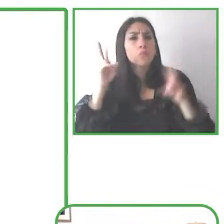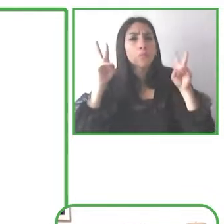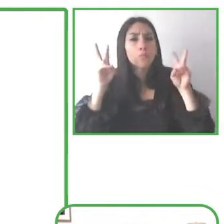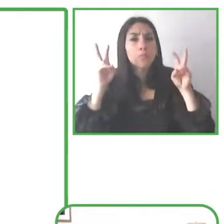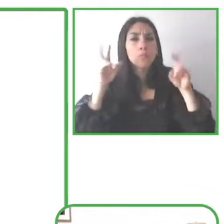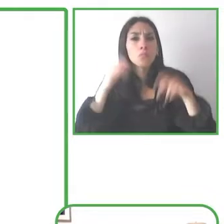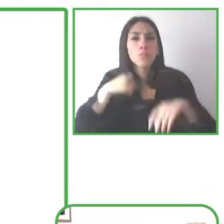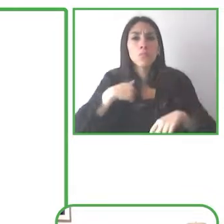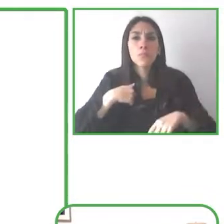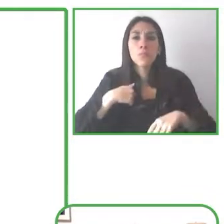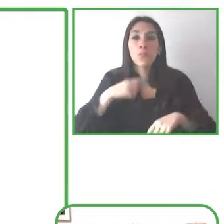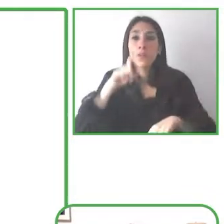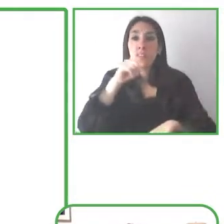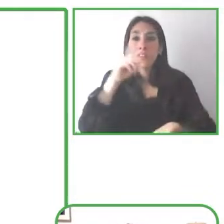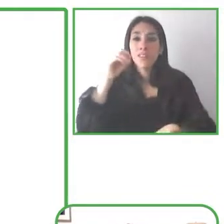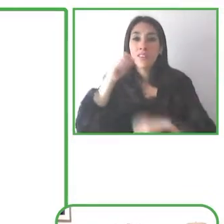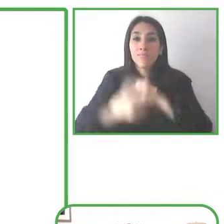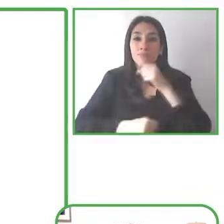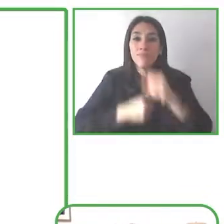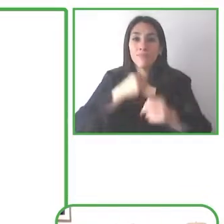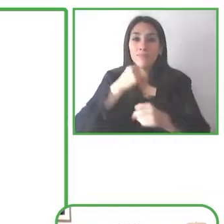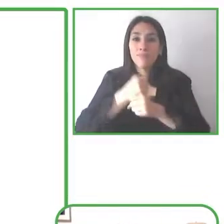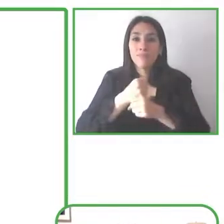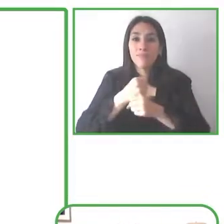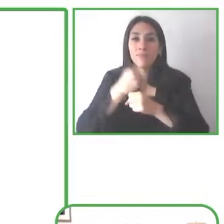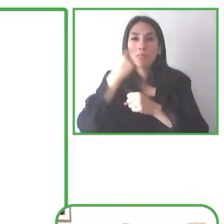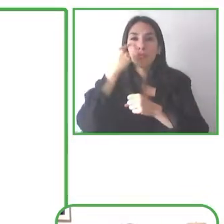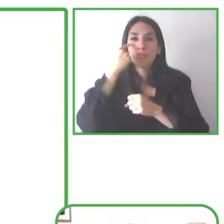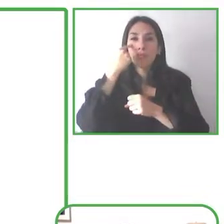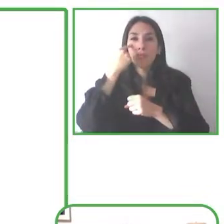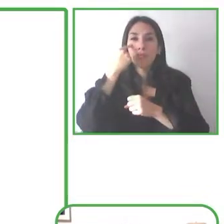entering high school and it was just such a huge period of